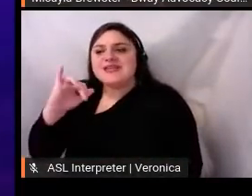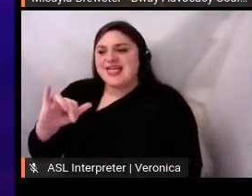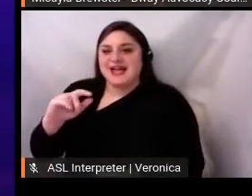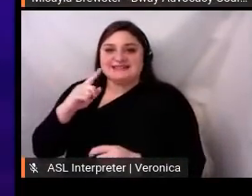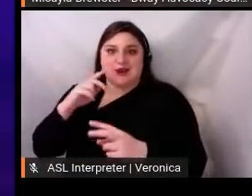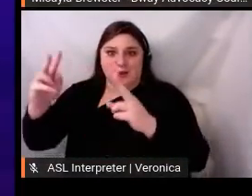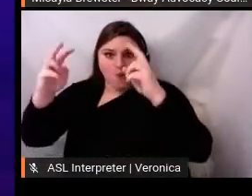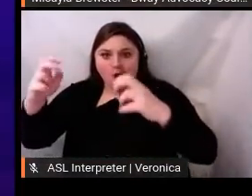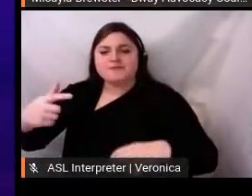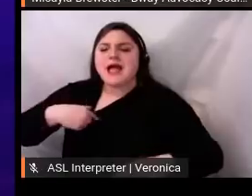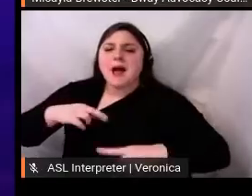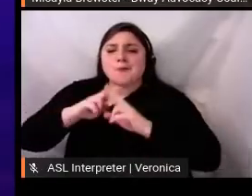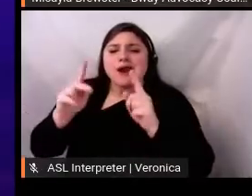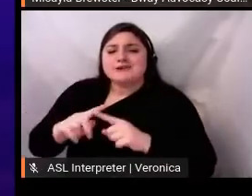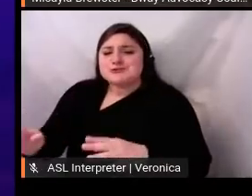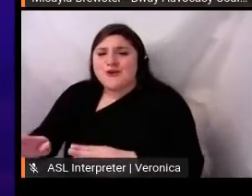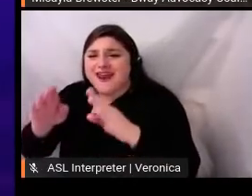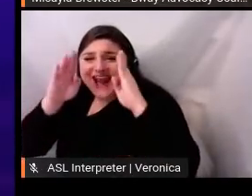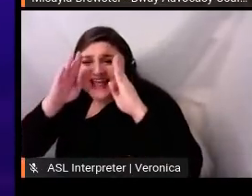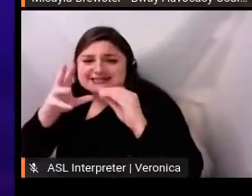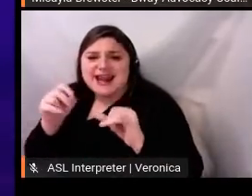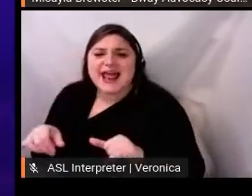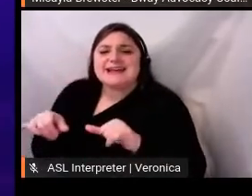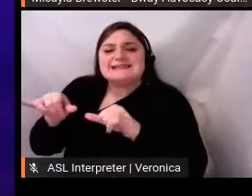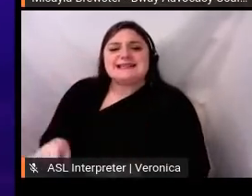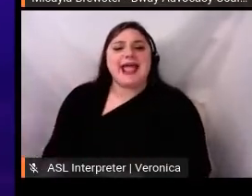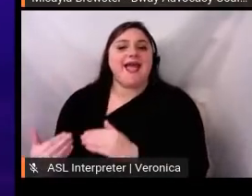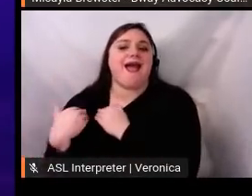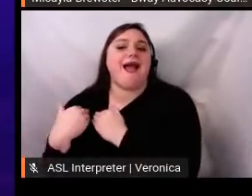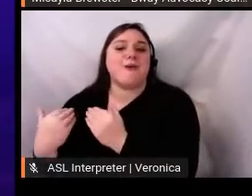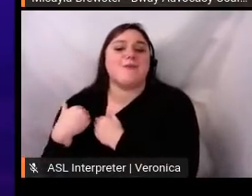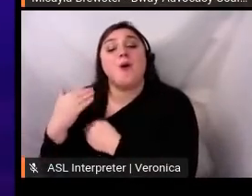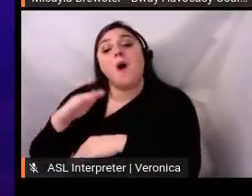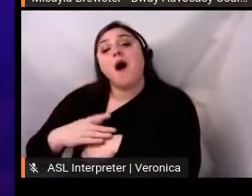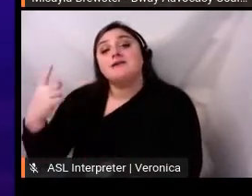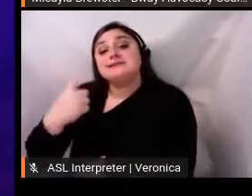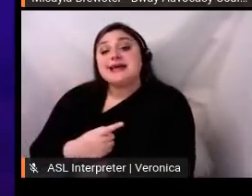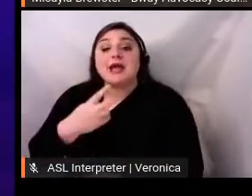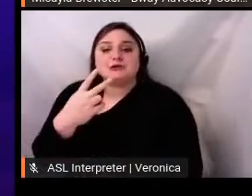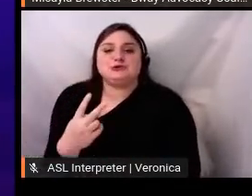So, these "I" statements are super impactful, and they allow people to